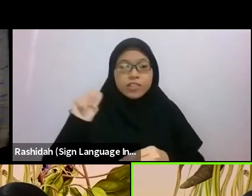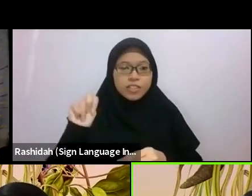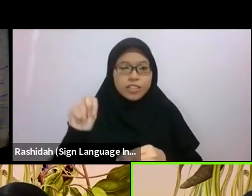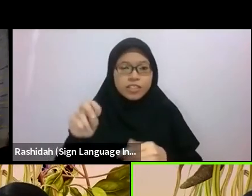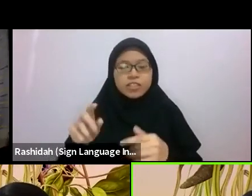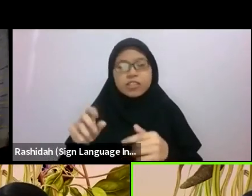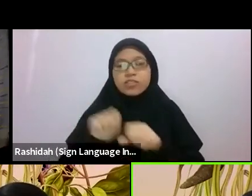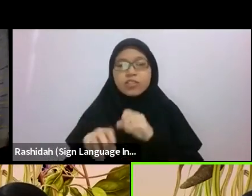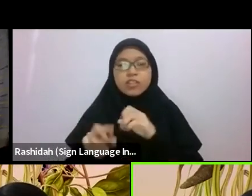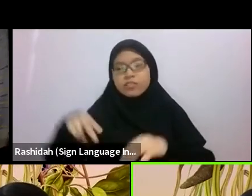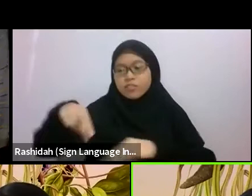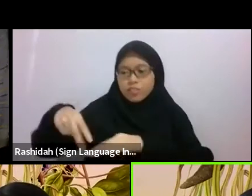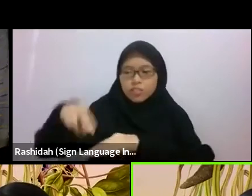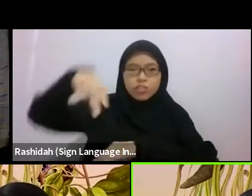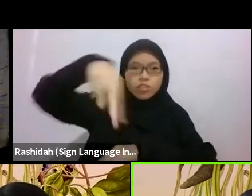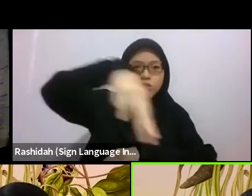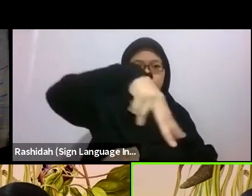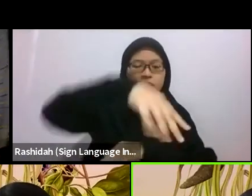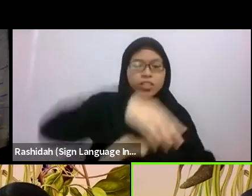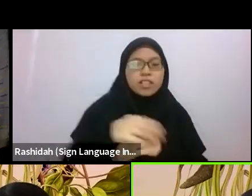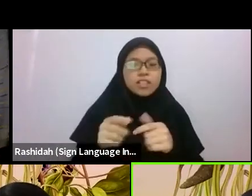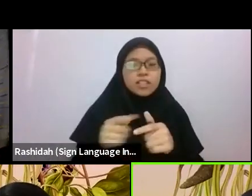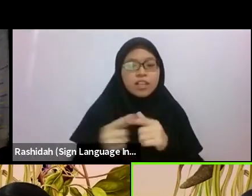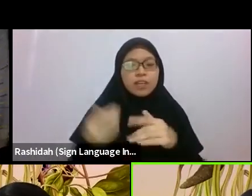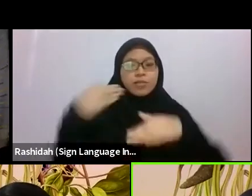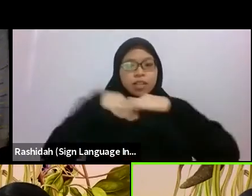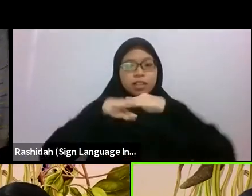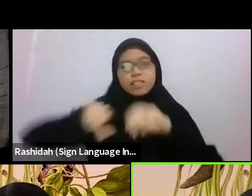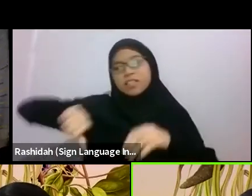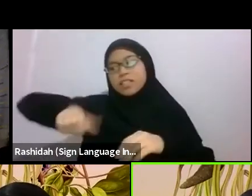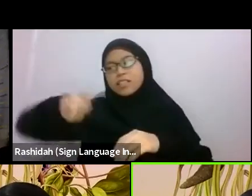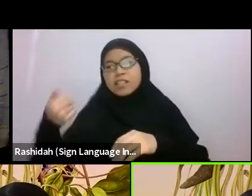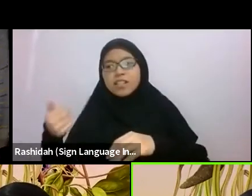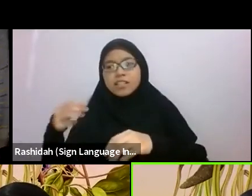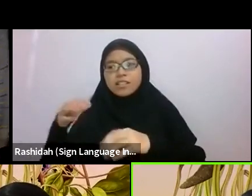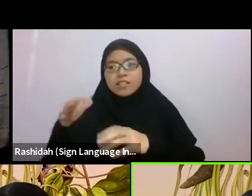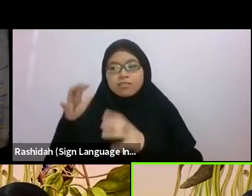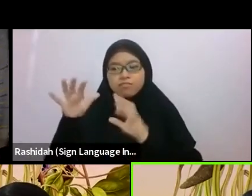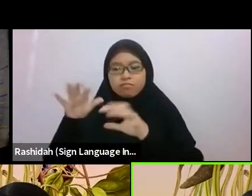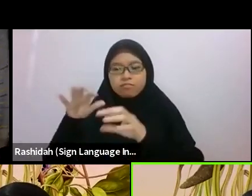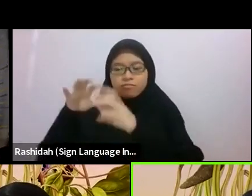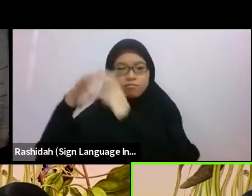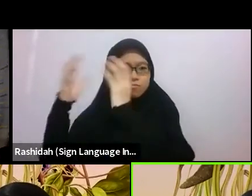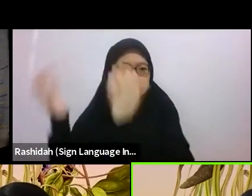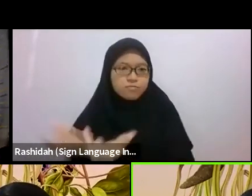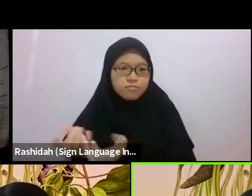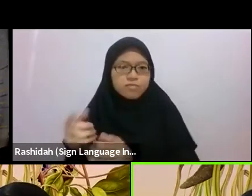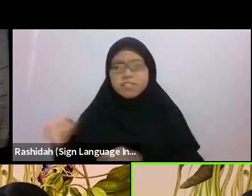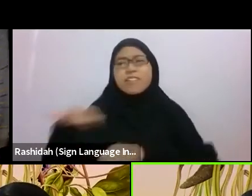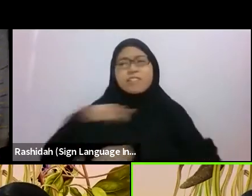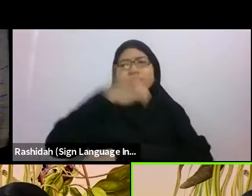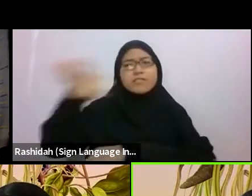The field was always there for me, waiting. And I was always eager to be alone in her company.